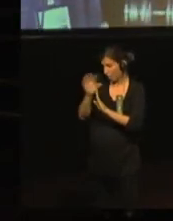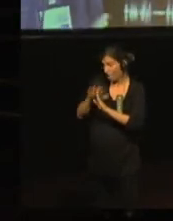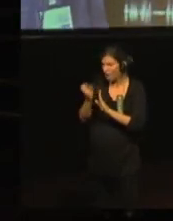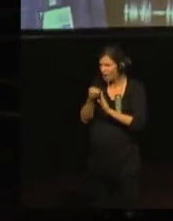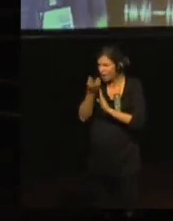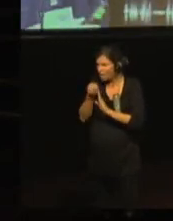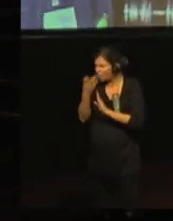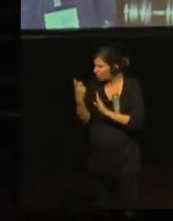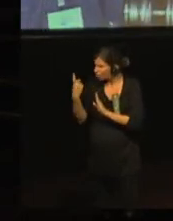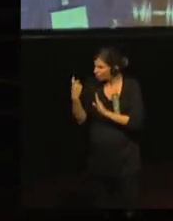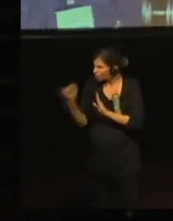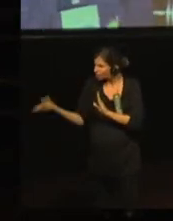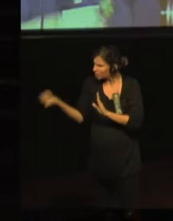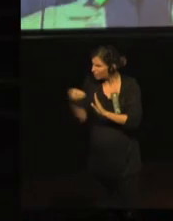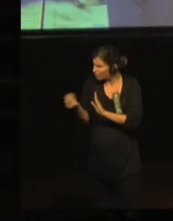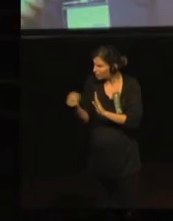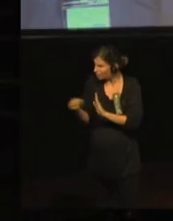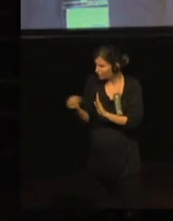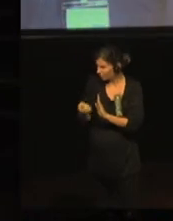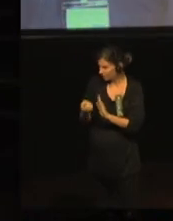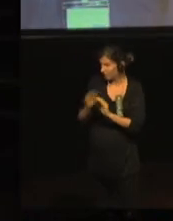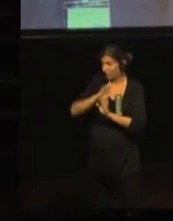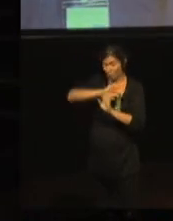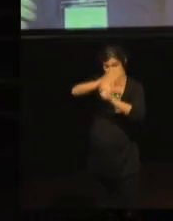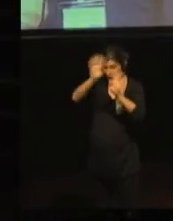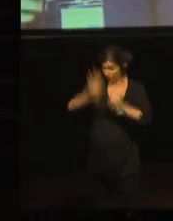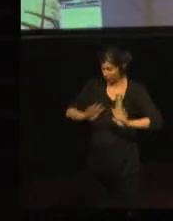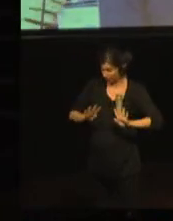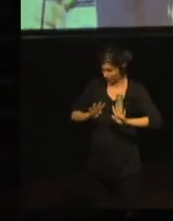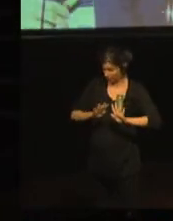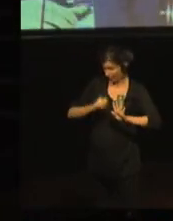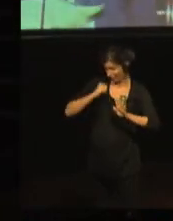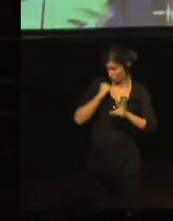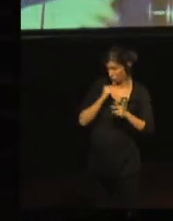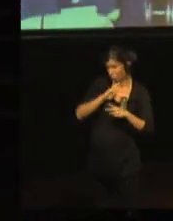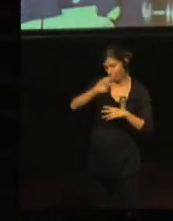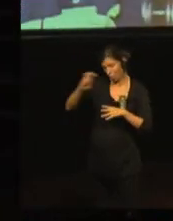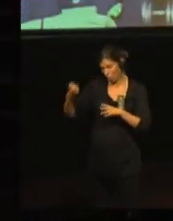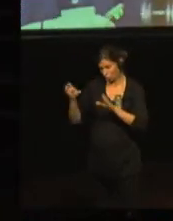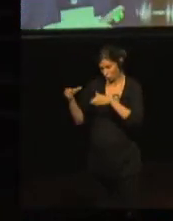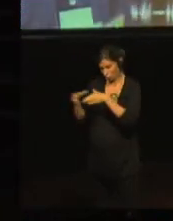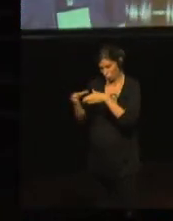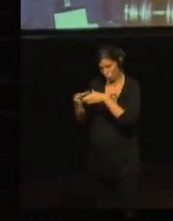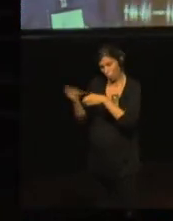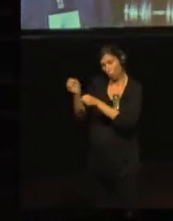After Glasgow, each workgroup had been working on the modifications and in Denmark,